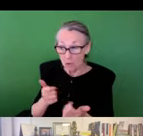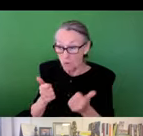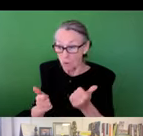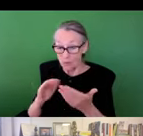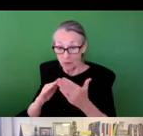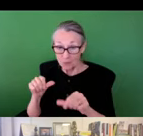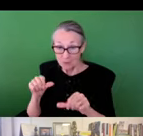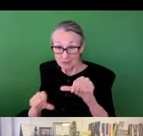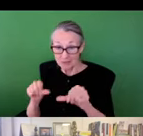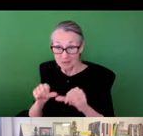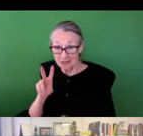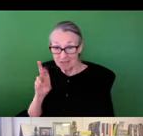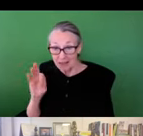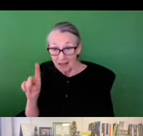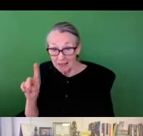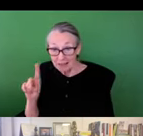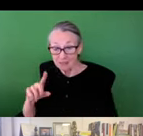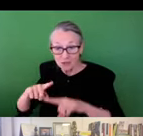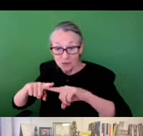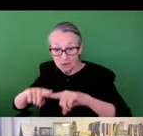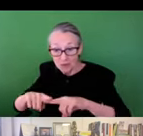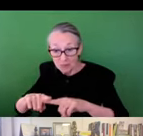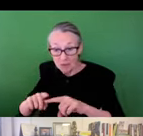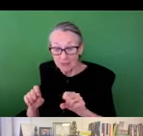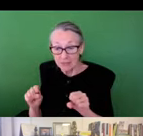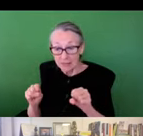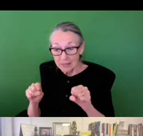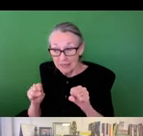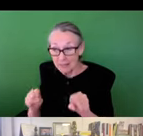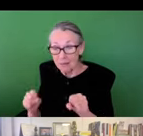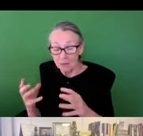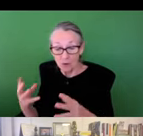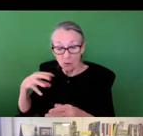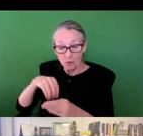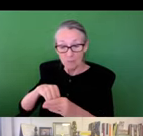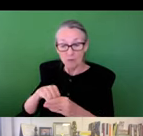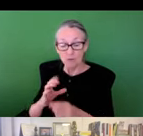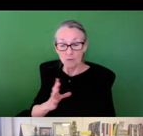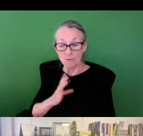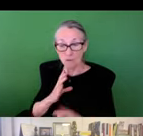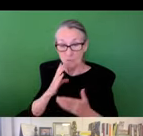also this burden of proof in terms of whether or not community science is actually valid and reliable